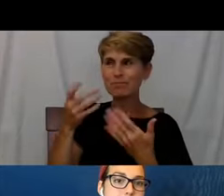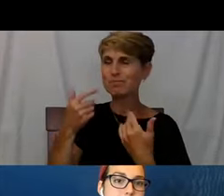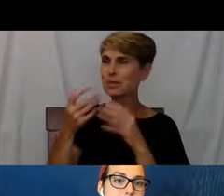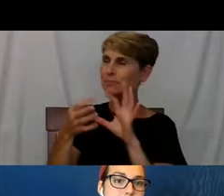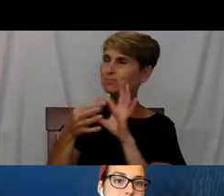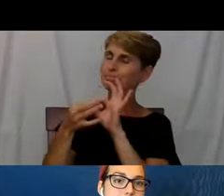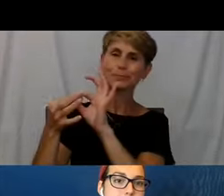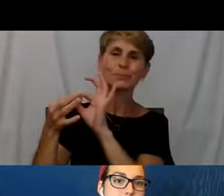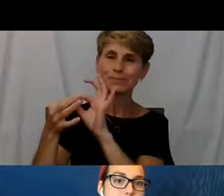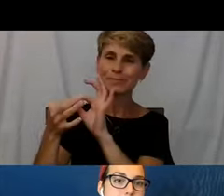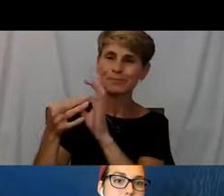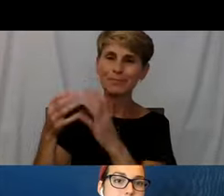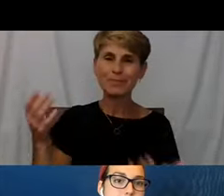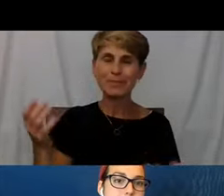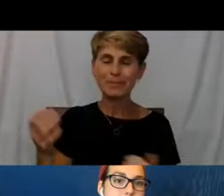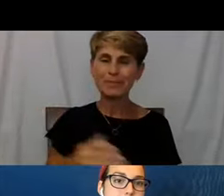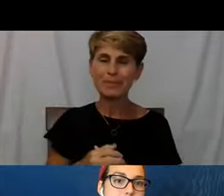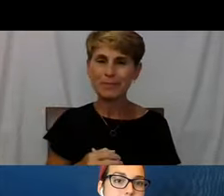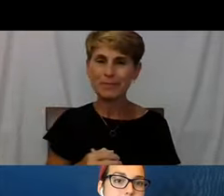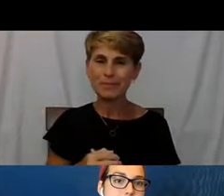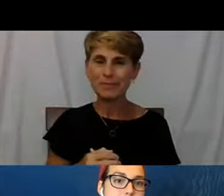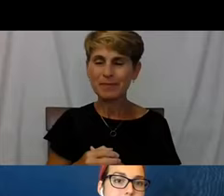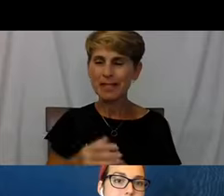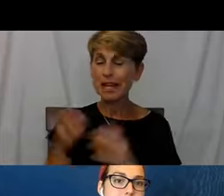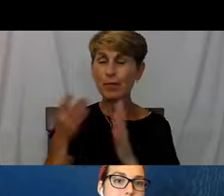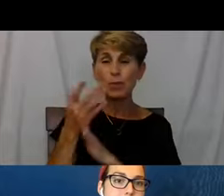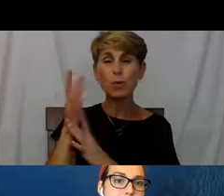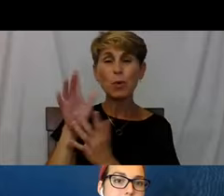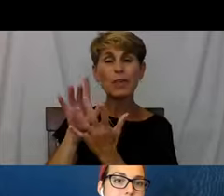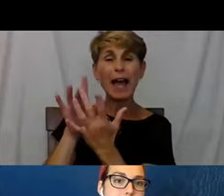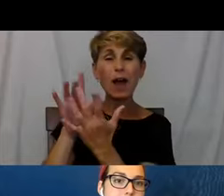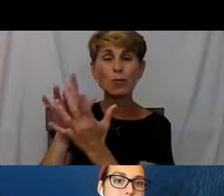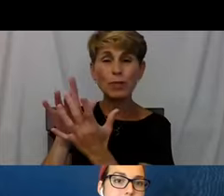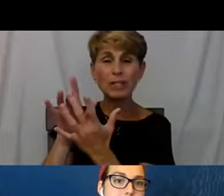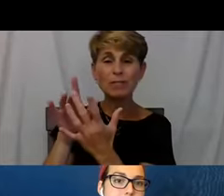And through the outreach, I came to know Dr. Bird